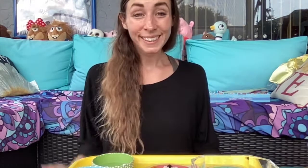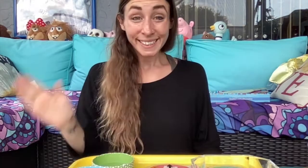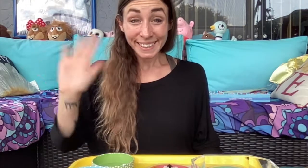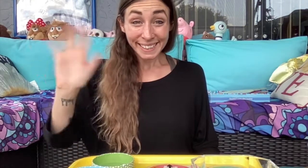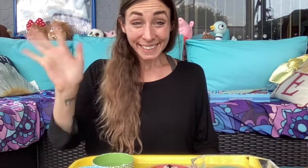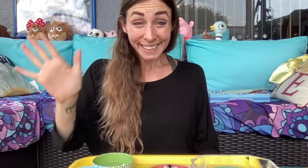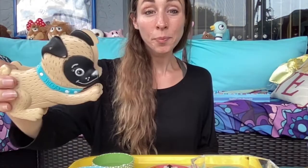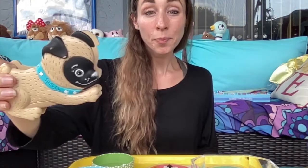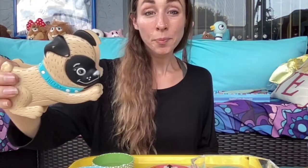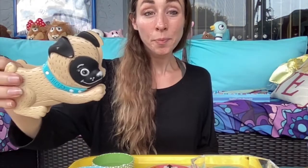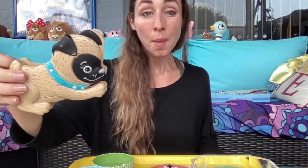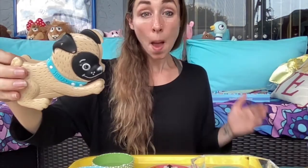Hi there!